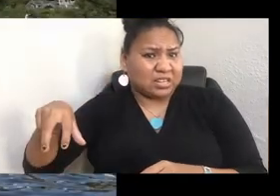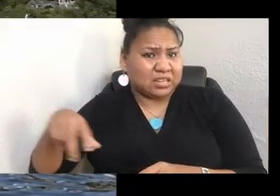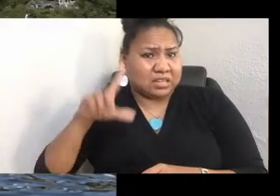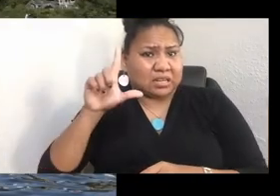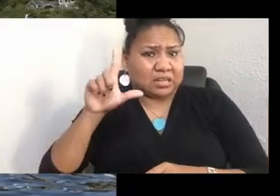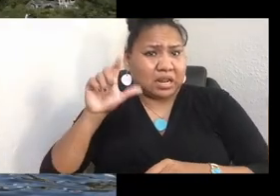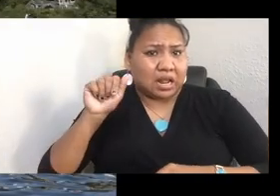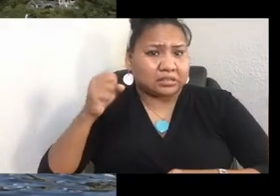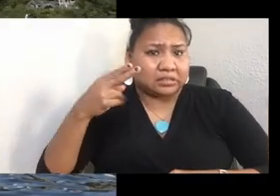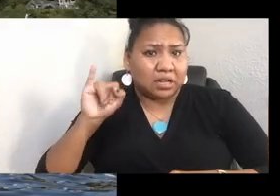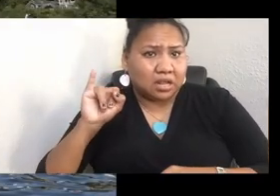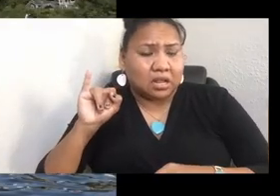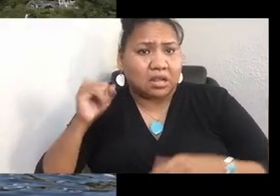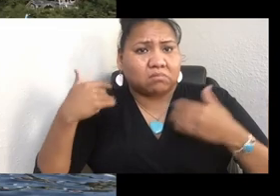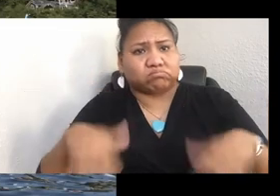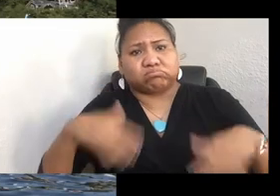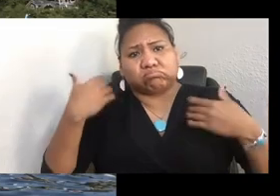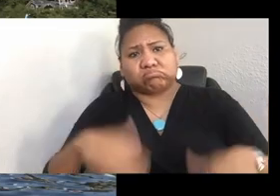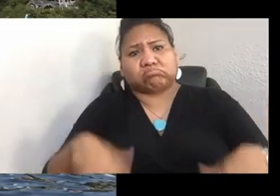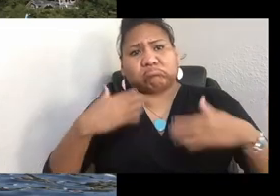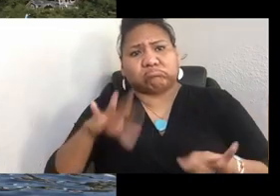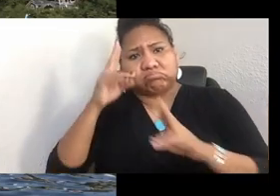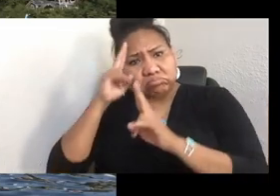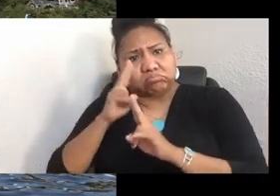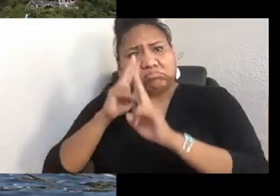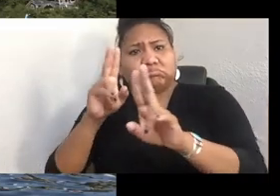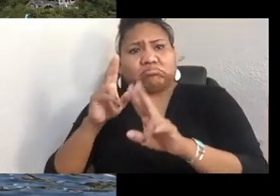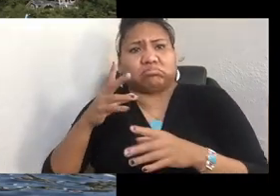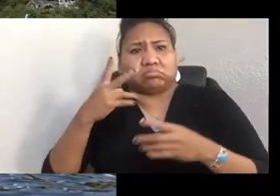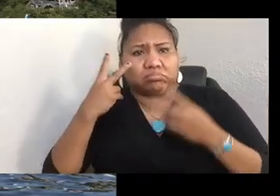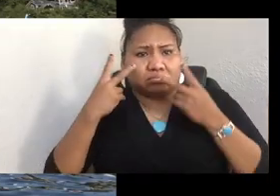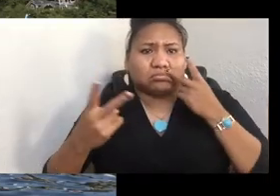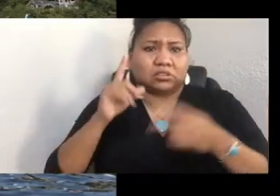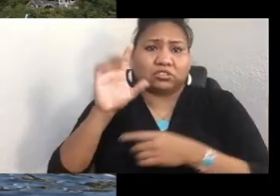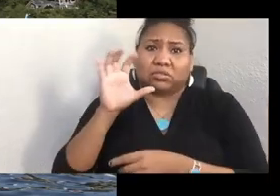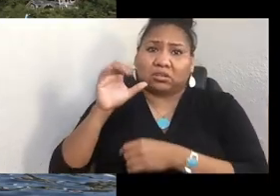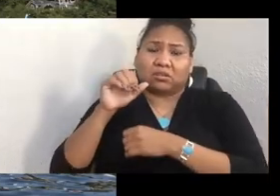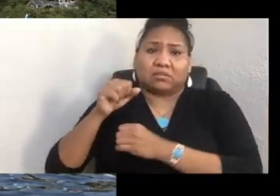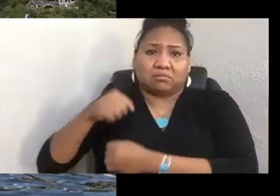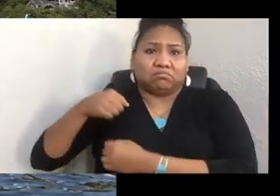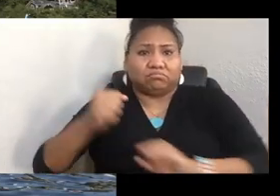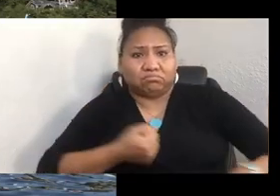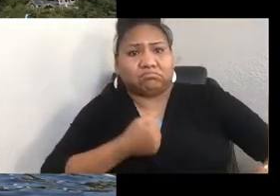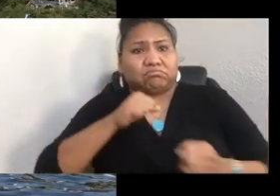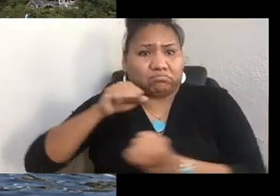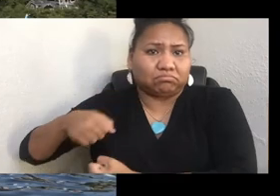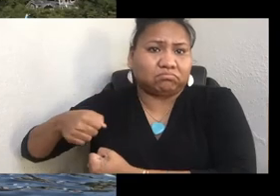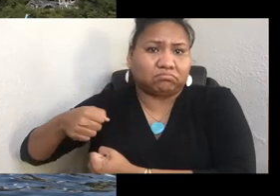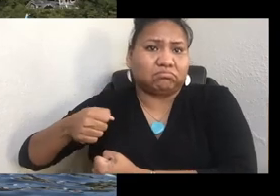is to see hundreds of canoes on the water. And when we paddled in this day in Nisqually and we landed,